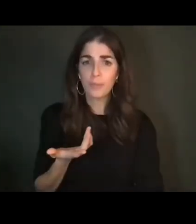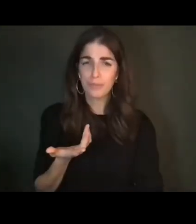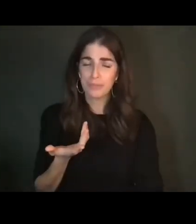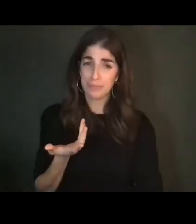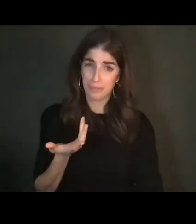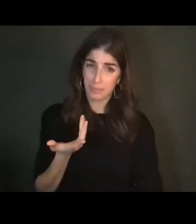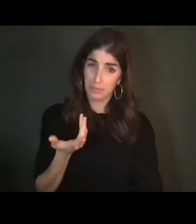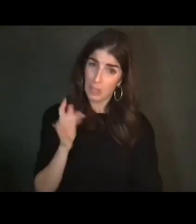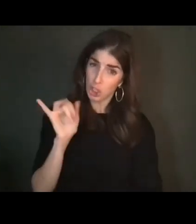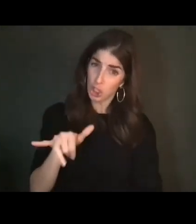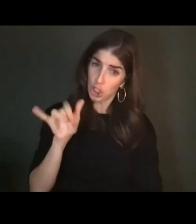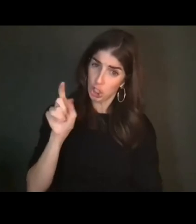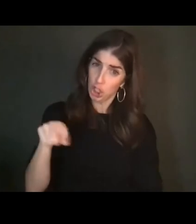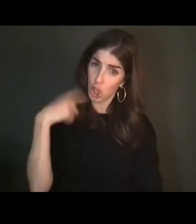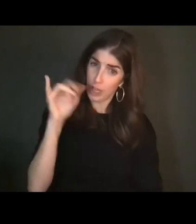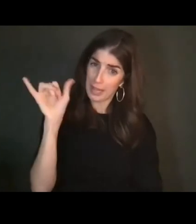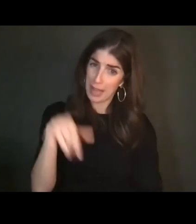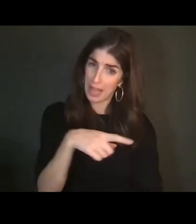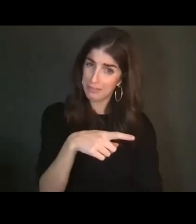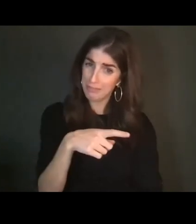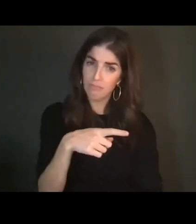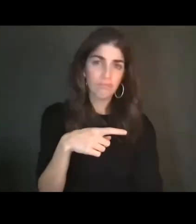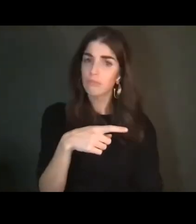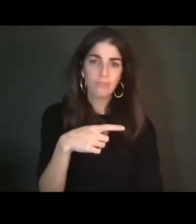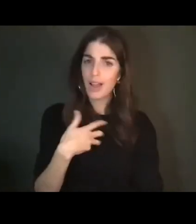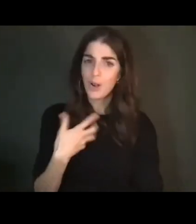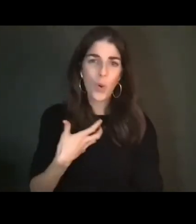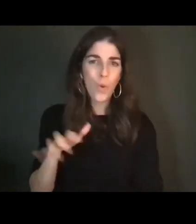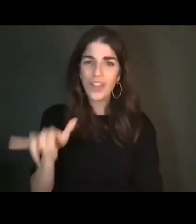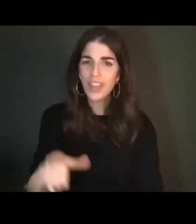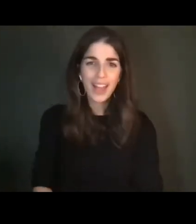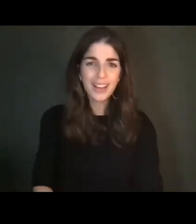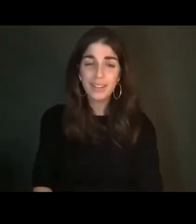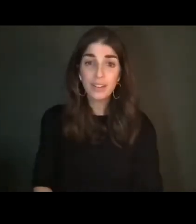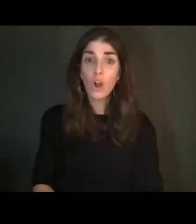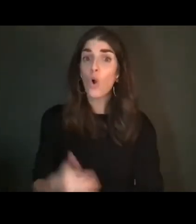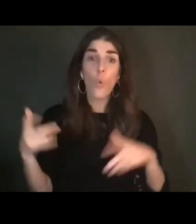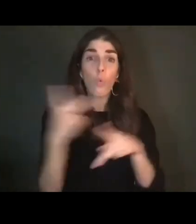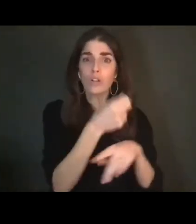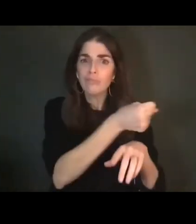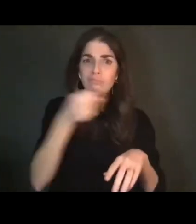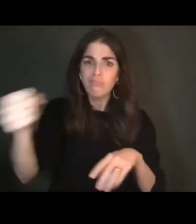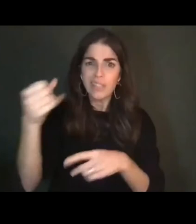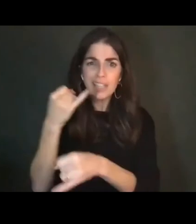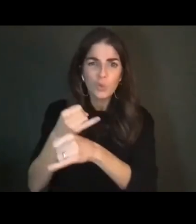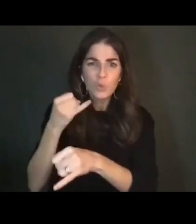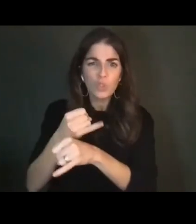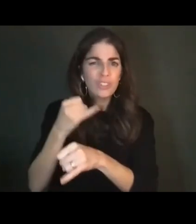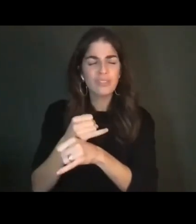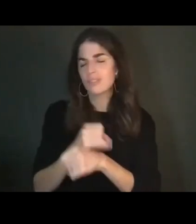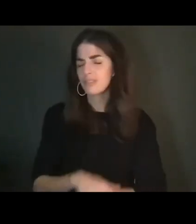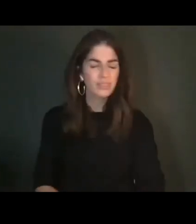should be? I don't want that. Or worse, an institution. I want to already be somehow,